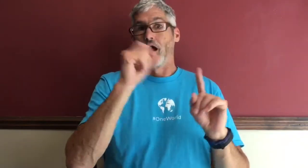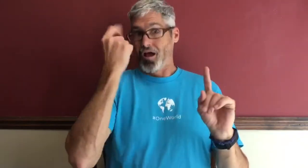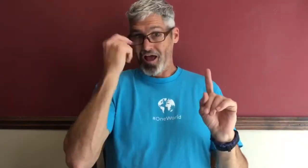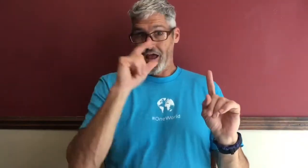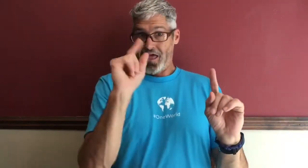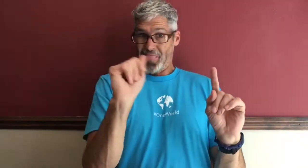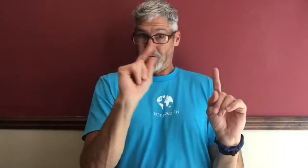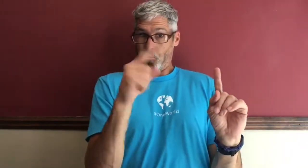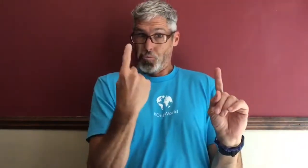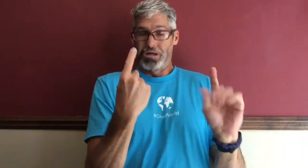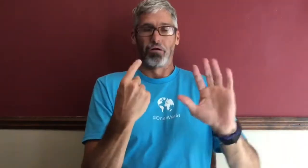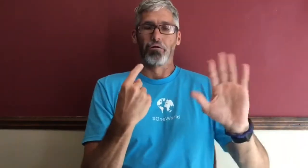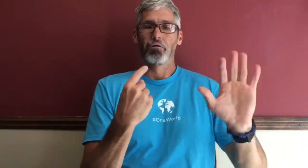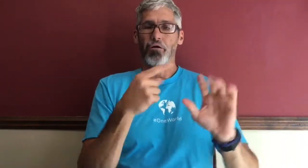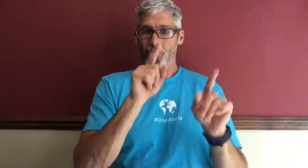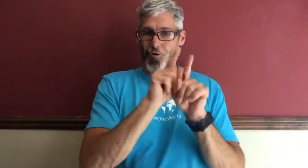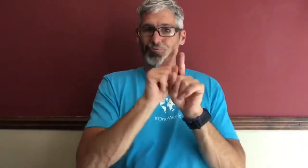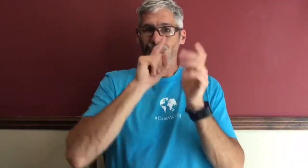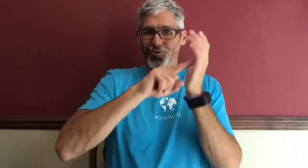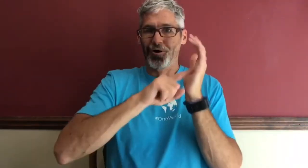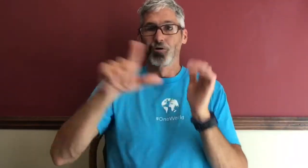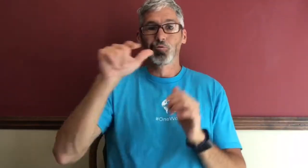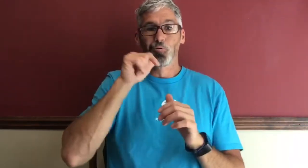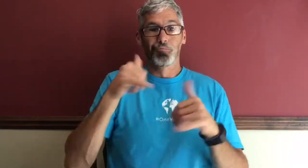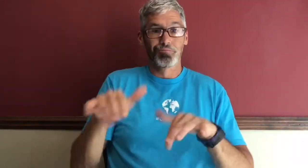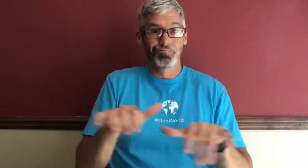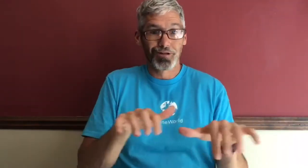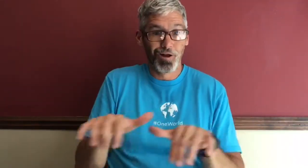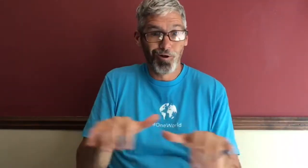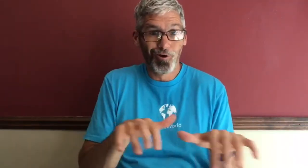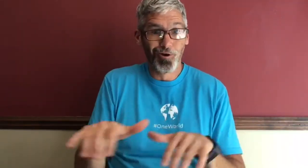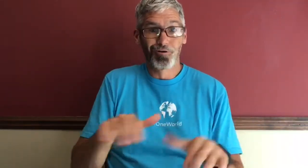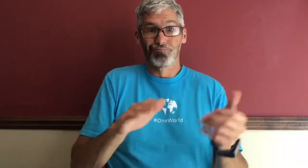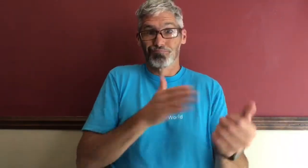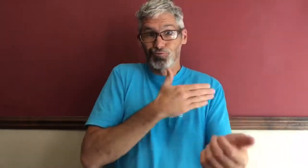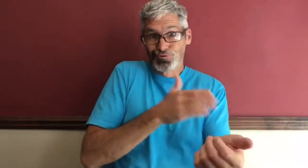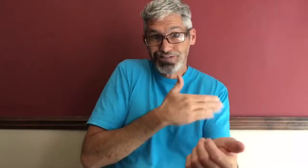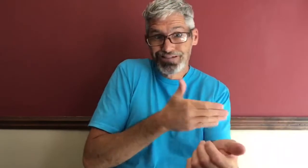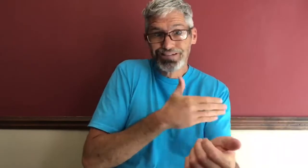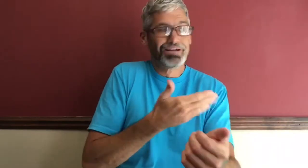athletes and and not just athletes but other people like pianists